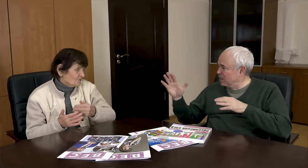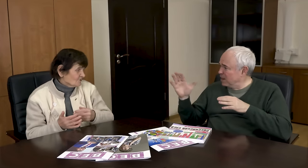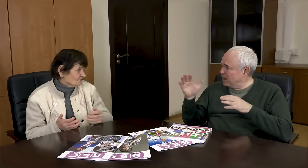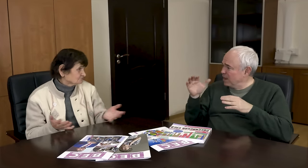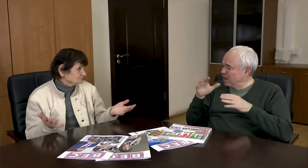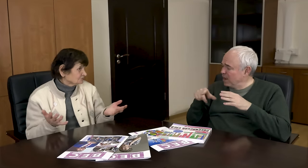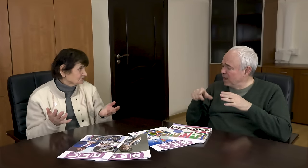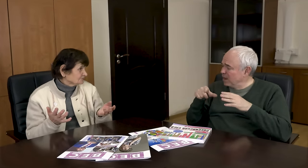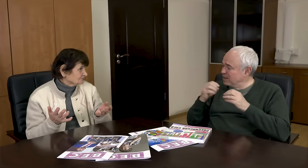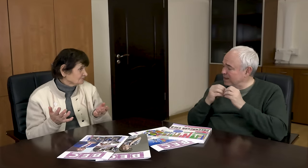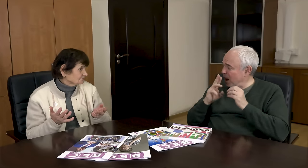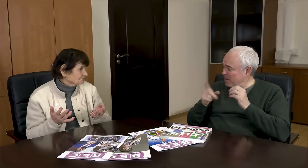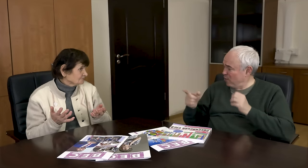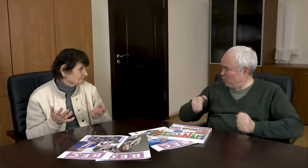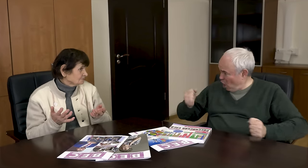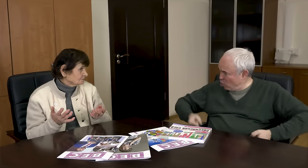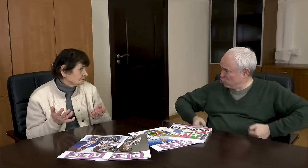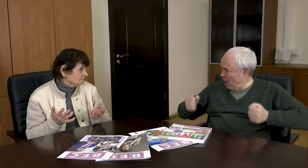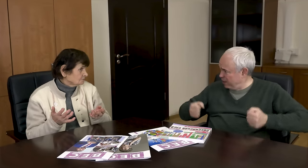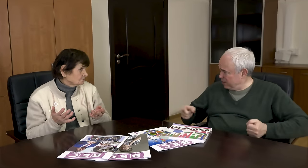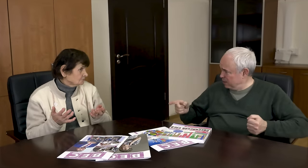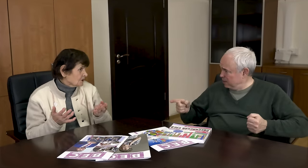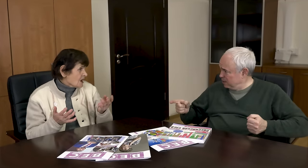10 km on skis?